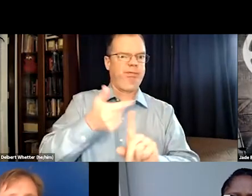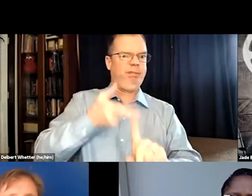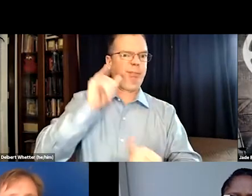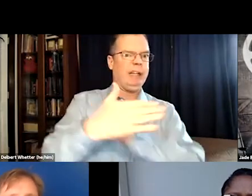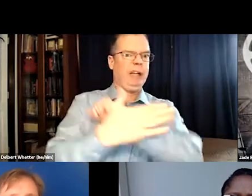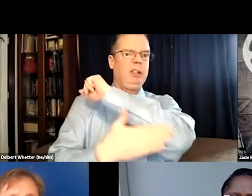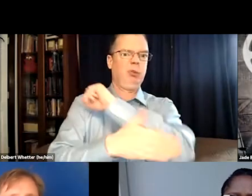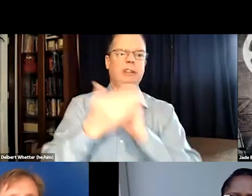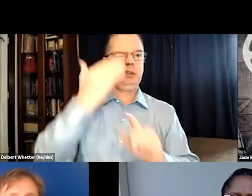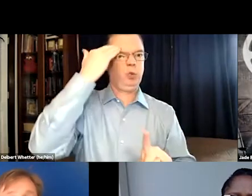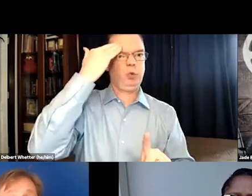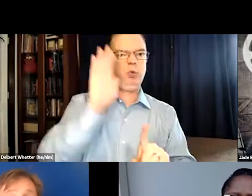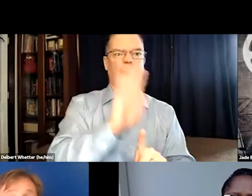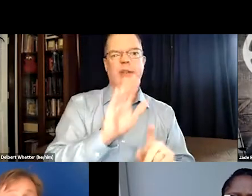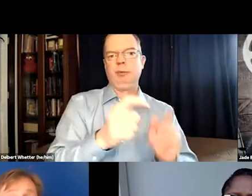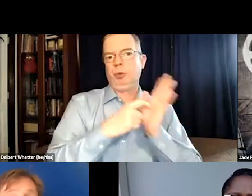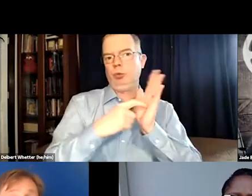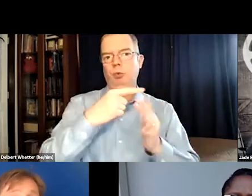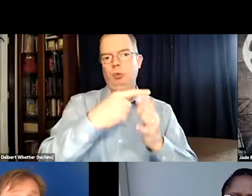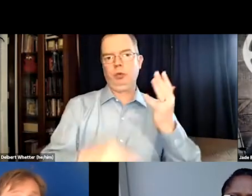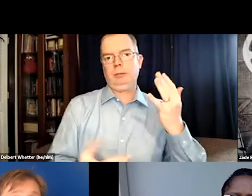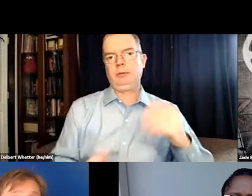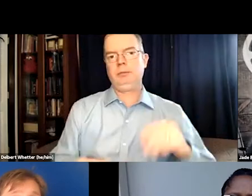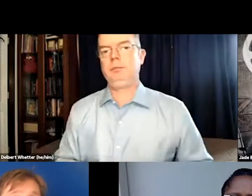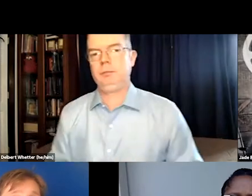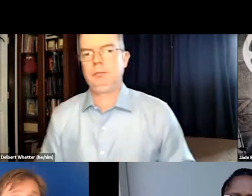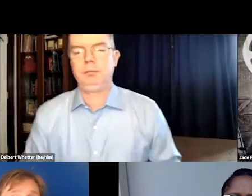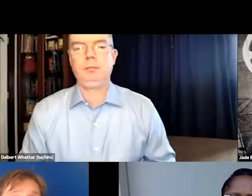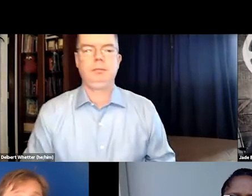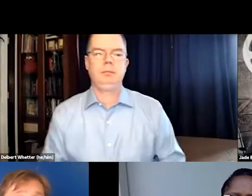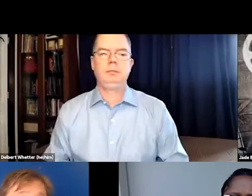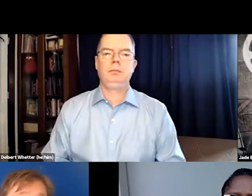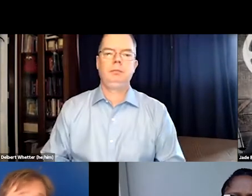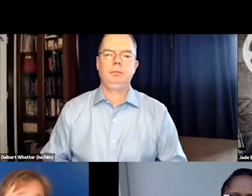person who is perhaps from that country and knows what their requirements are.